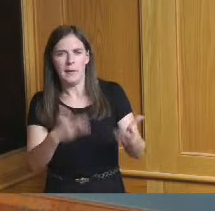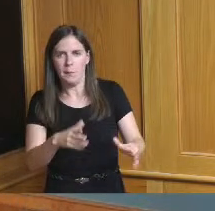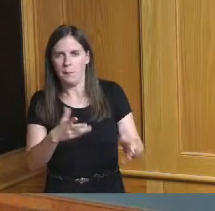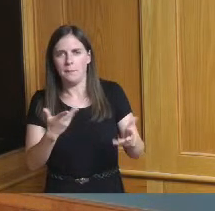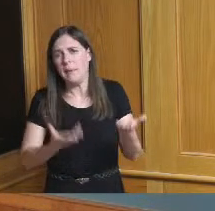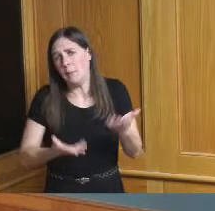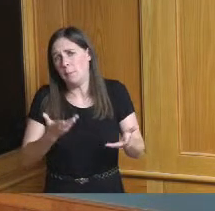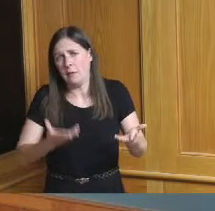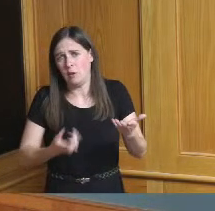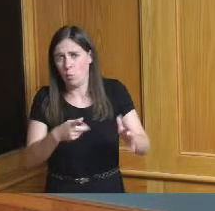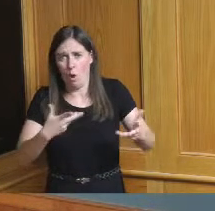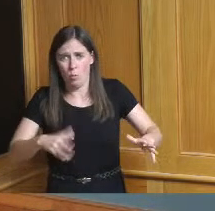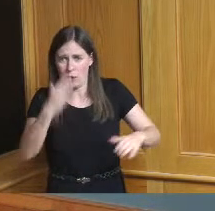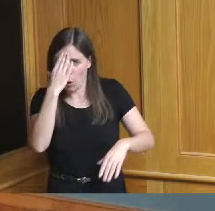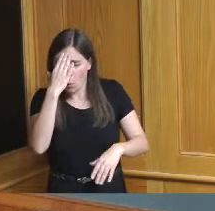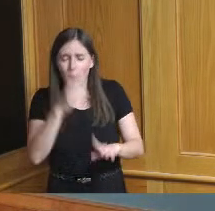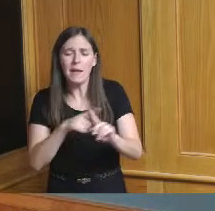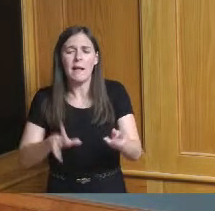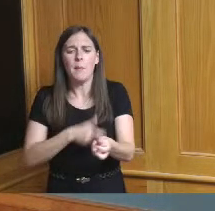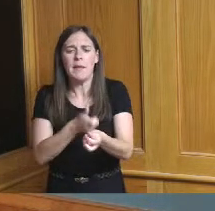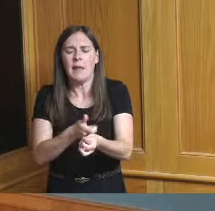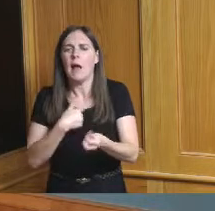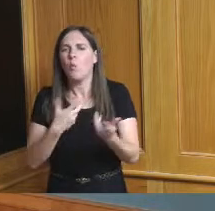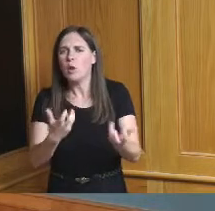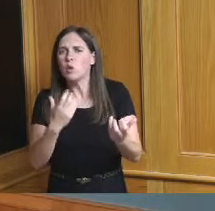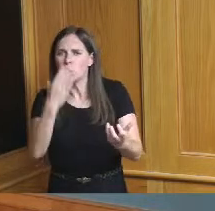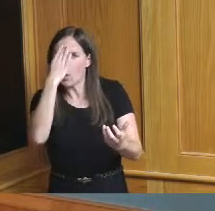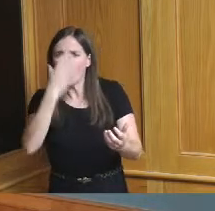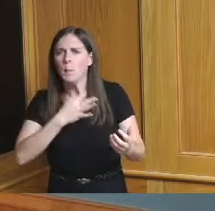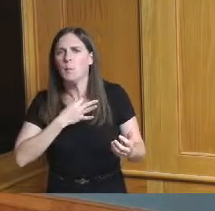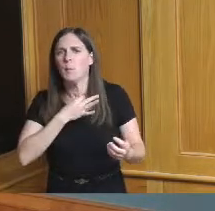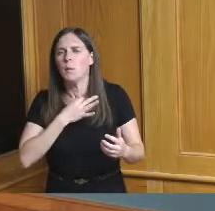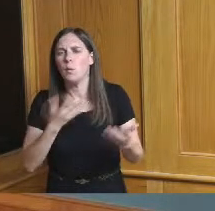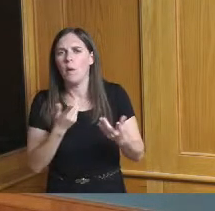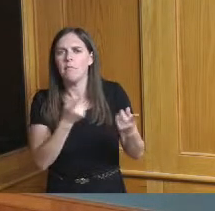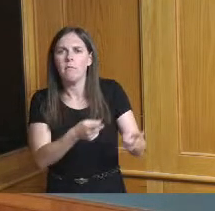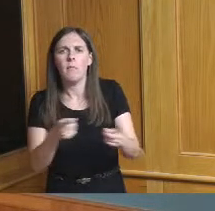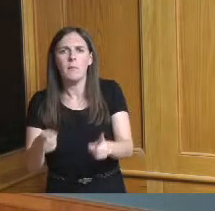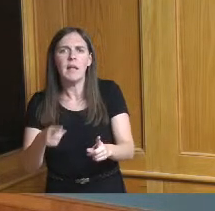had some update I'd like to know I would like to know what's going on with forest fair mall